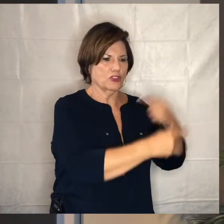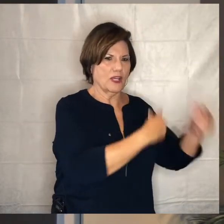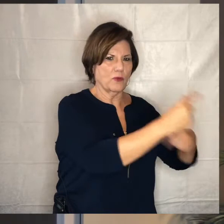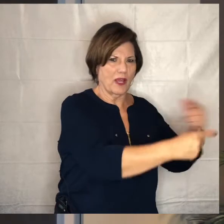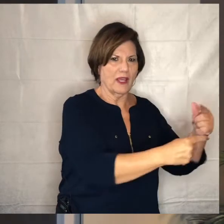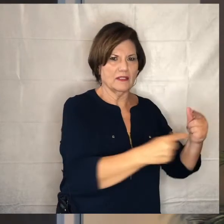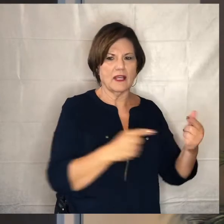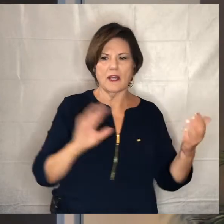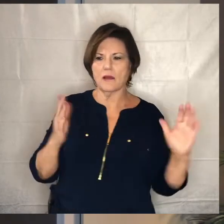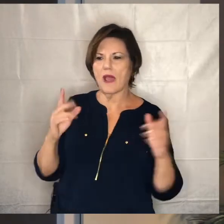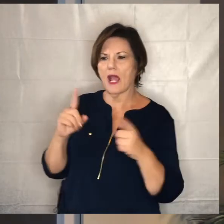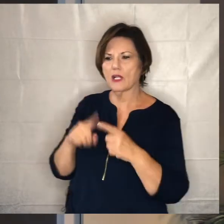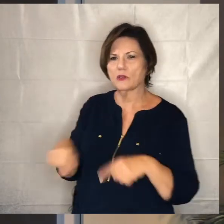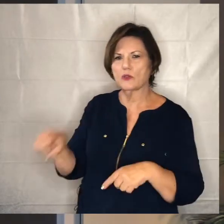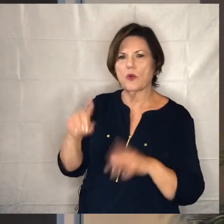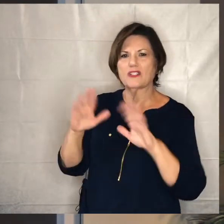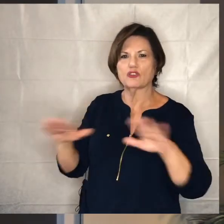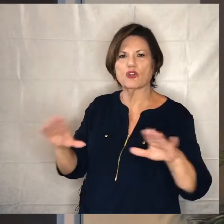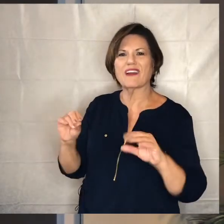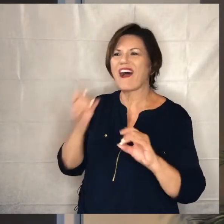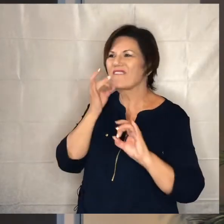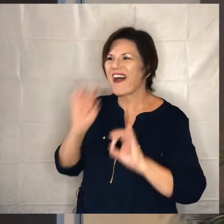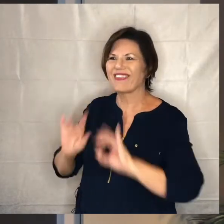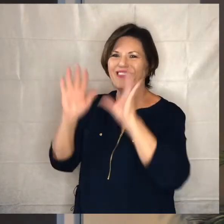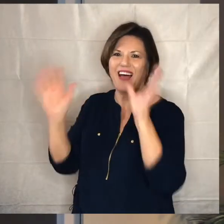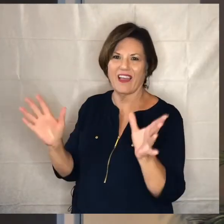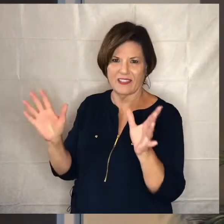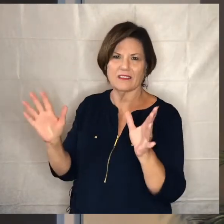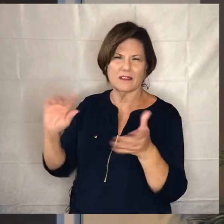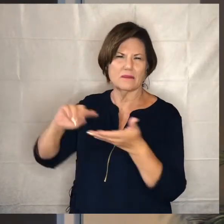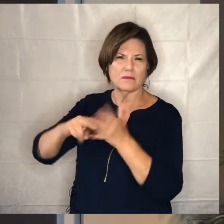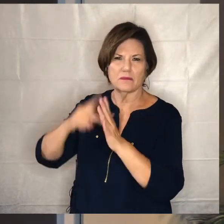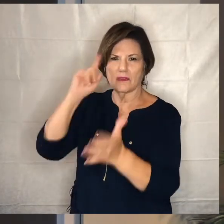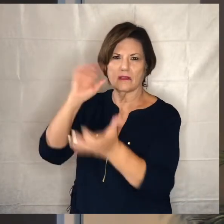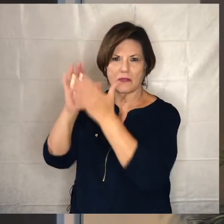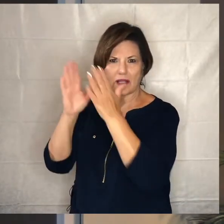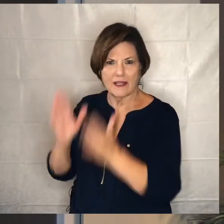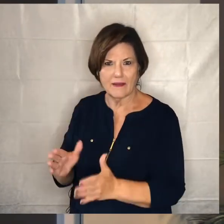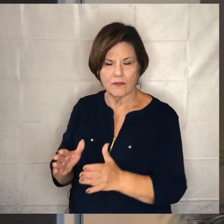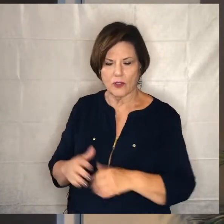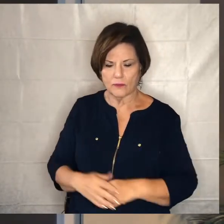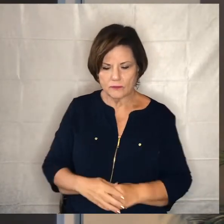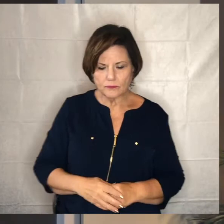than are the children of light you need to take what this guy was doing